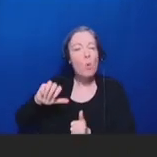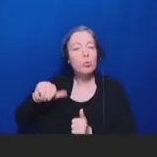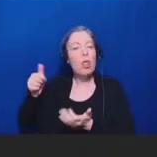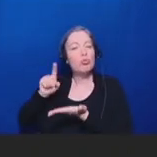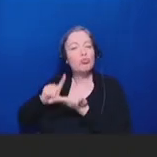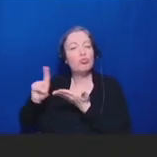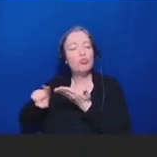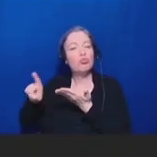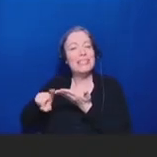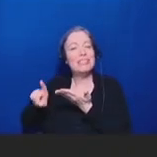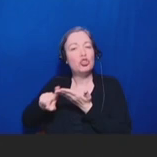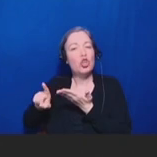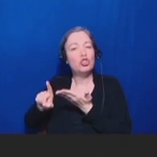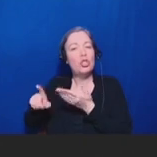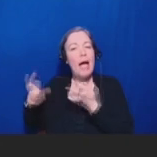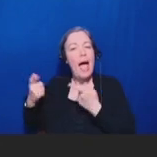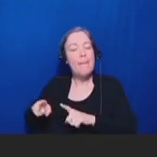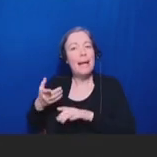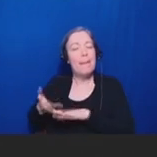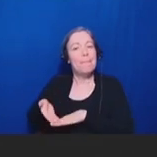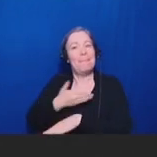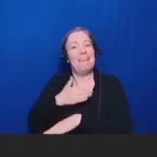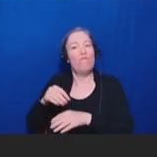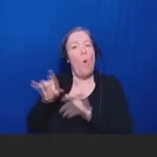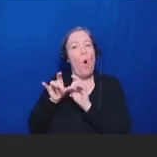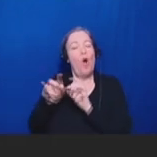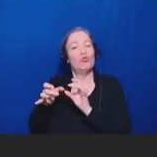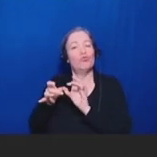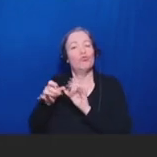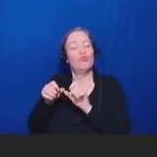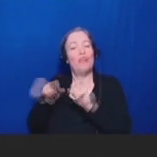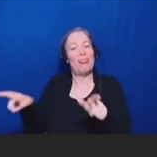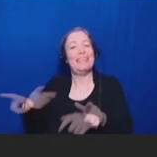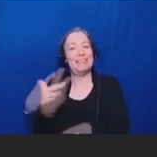a vaccine's release. And so, a good example of vaccine fatigue prior to a vaccine release